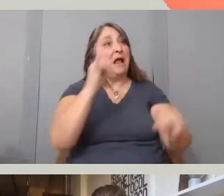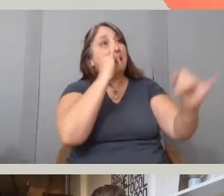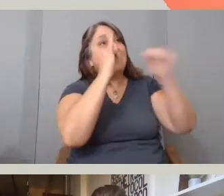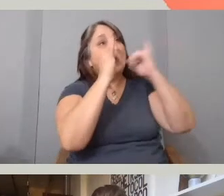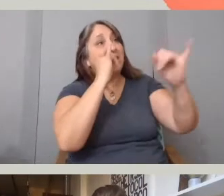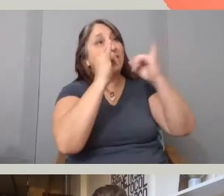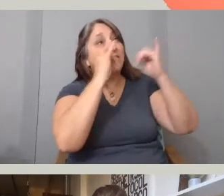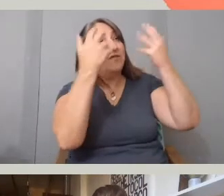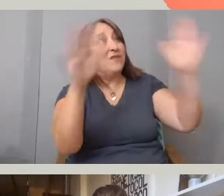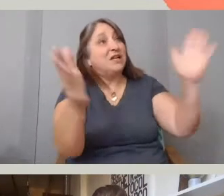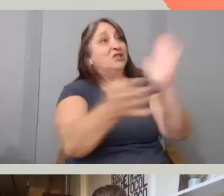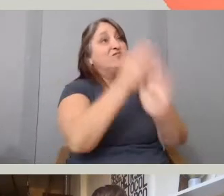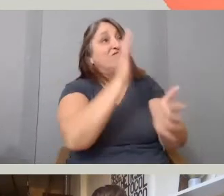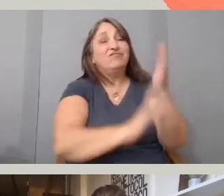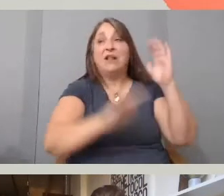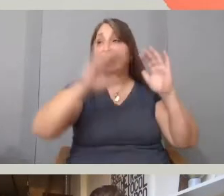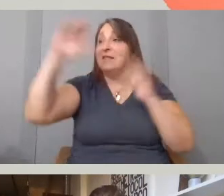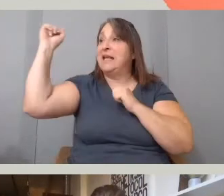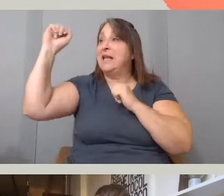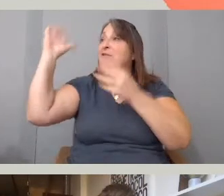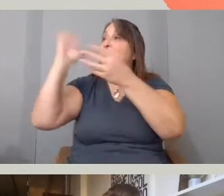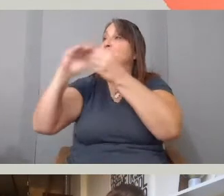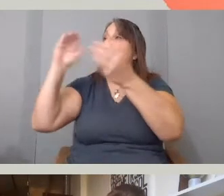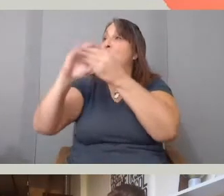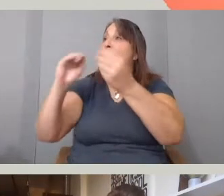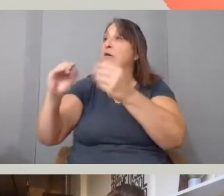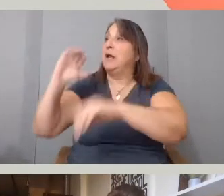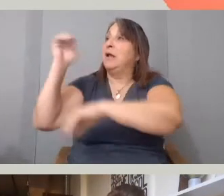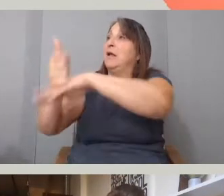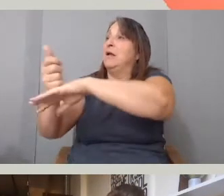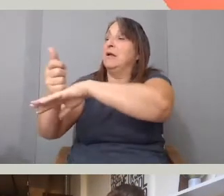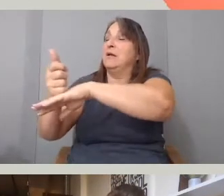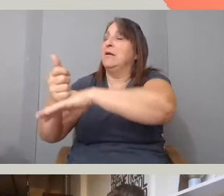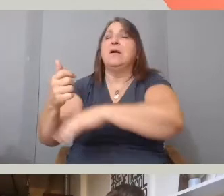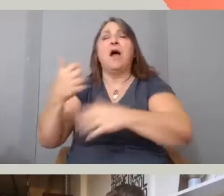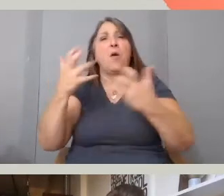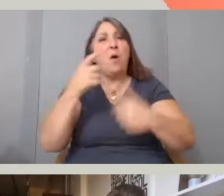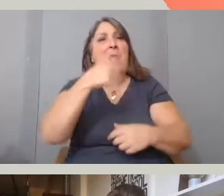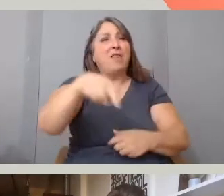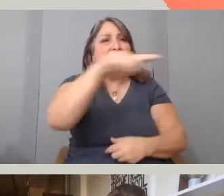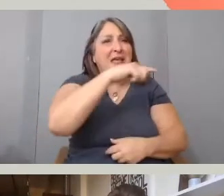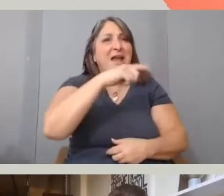and just create a story around that but, wanting them to feel like a part of the process the entire way.